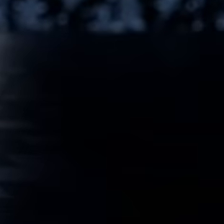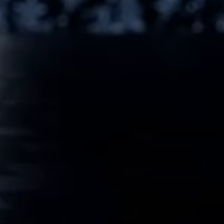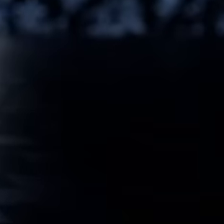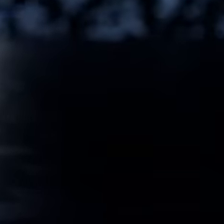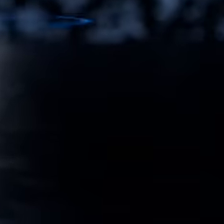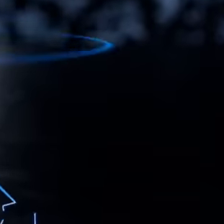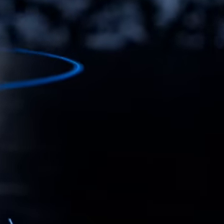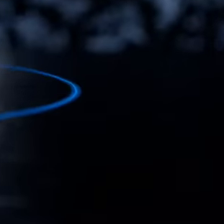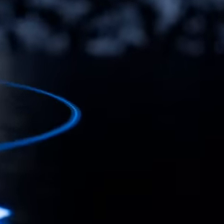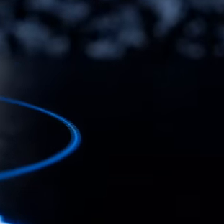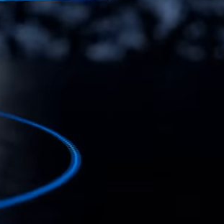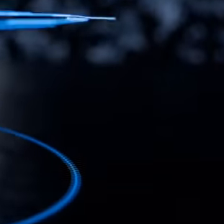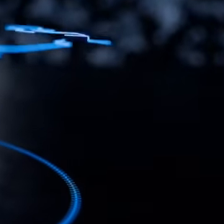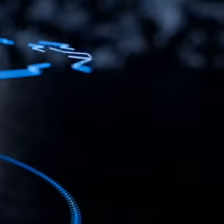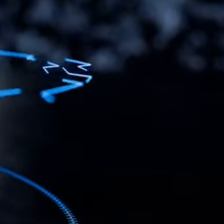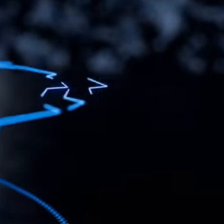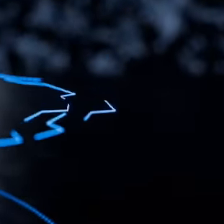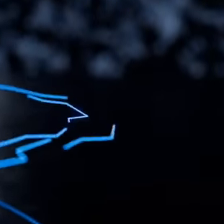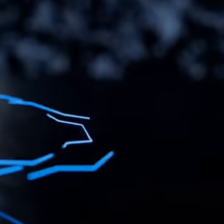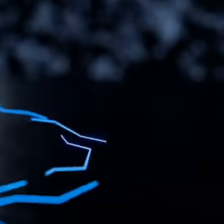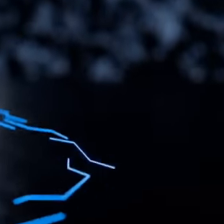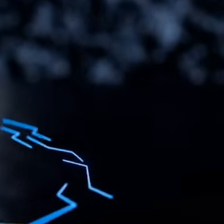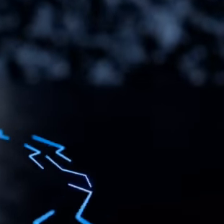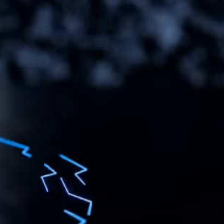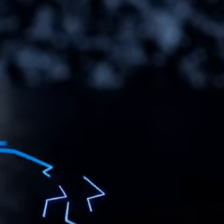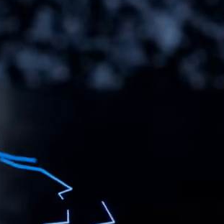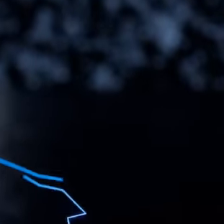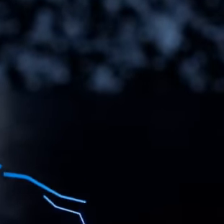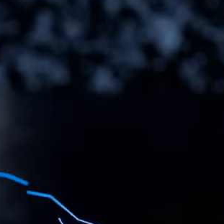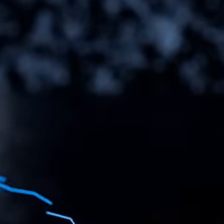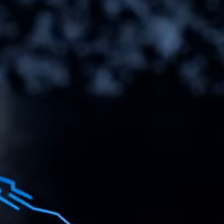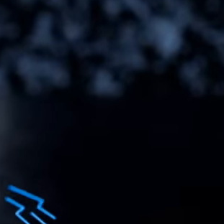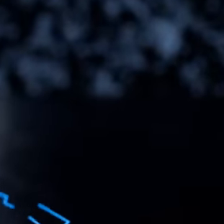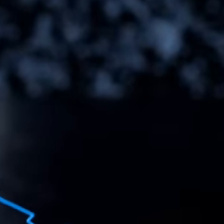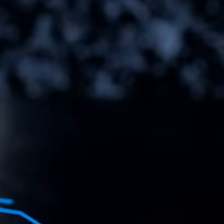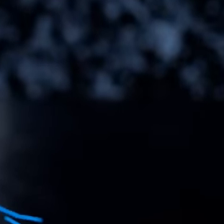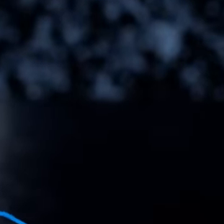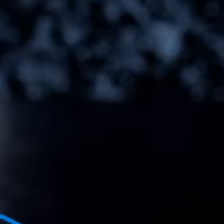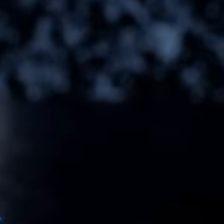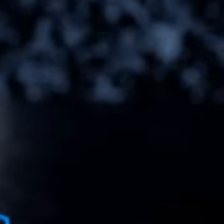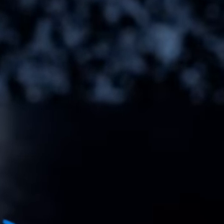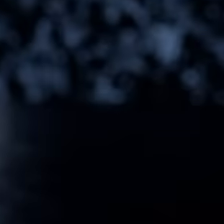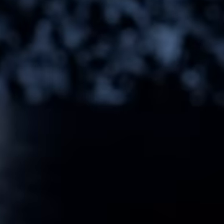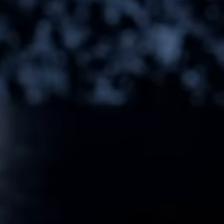. It is said that this ends the litigation that